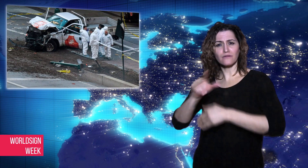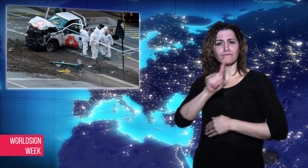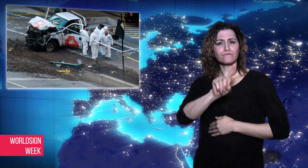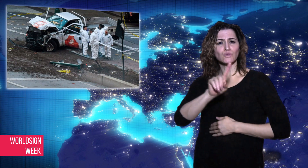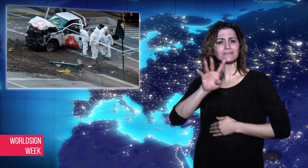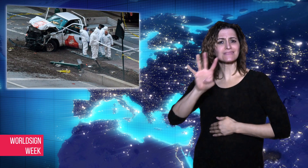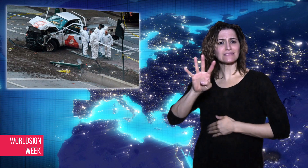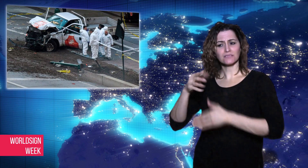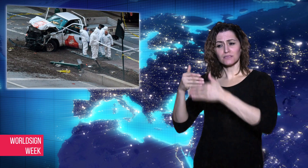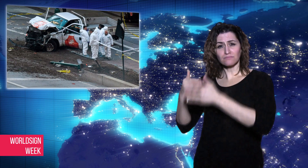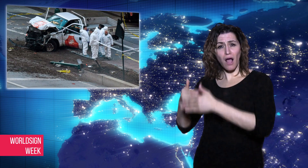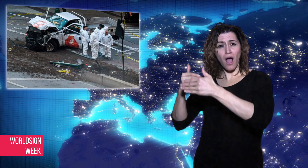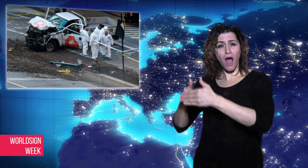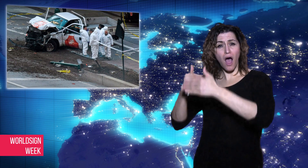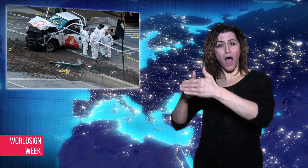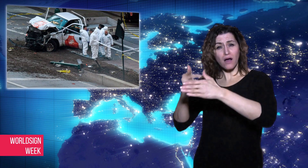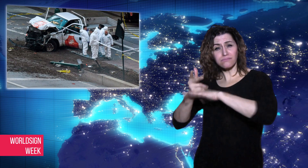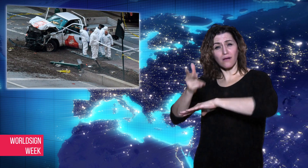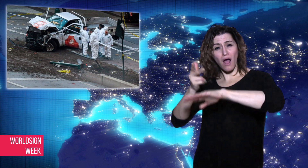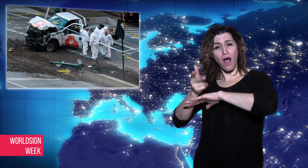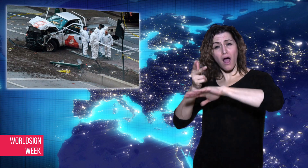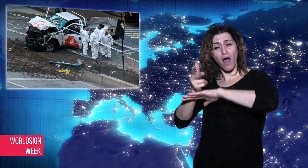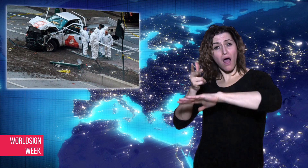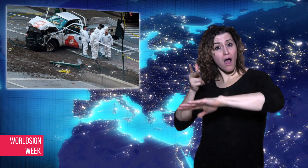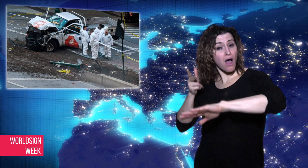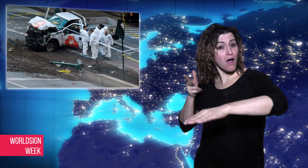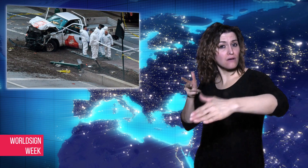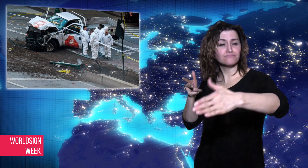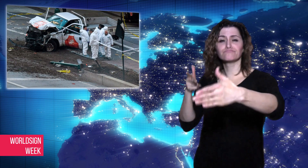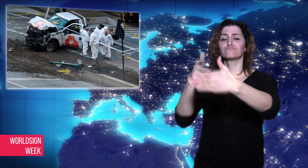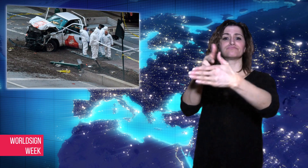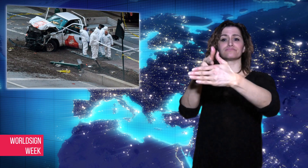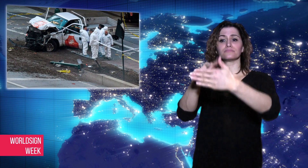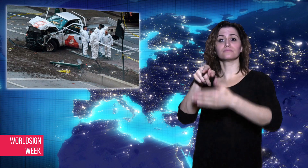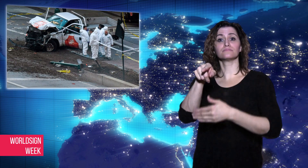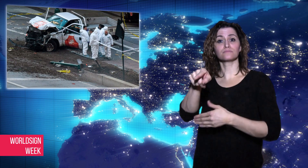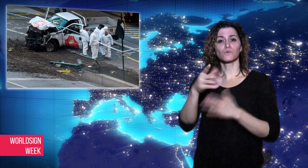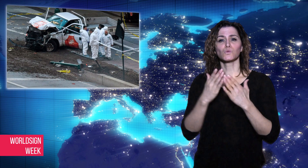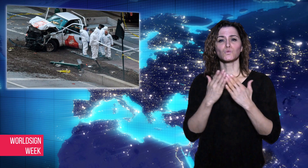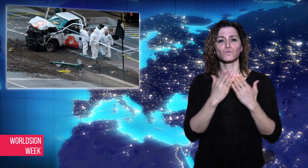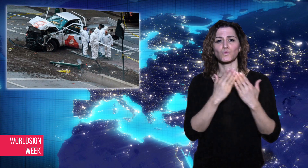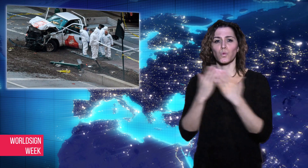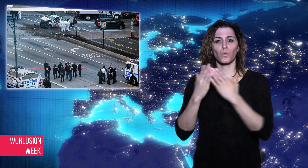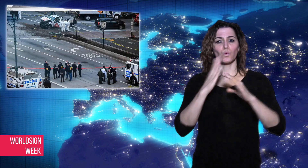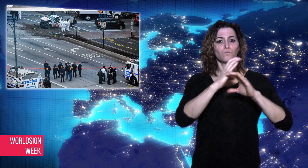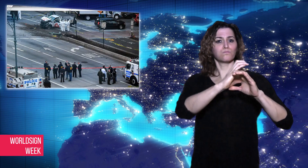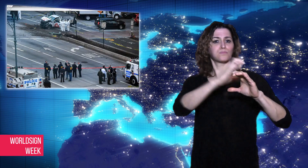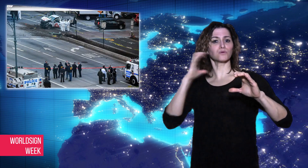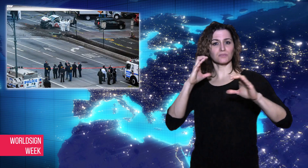smashing into a school bus. Police shot